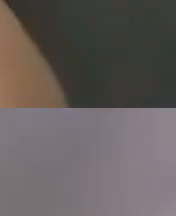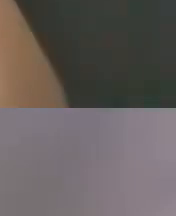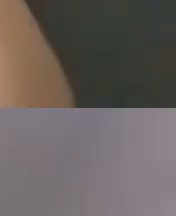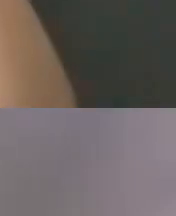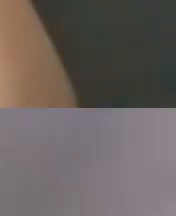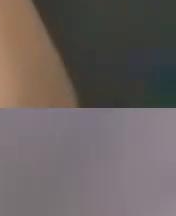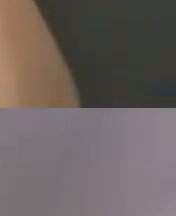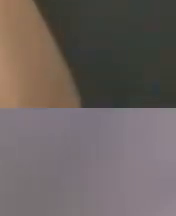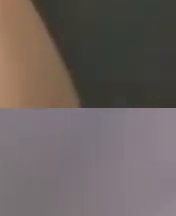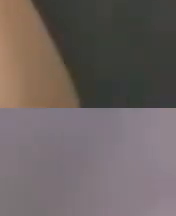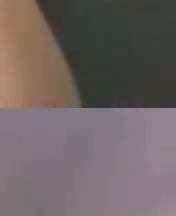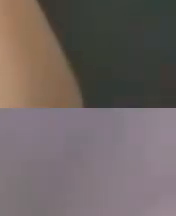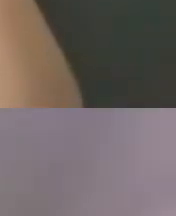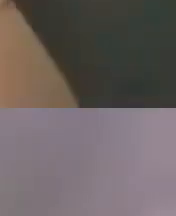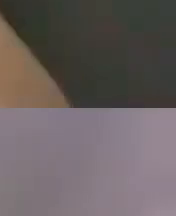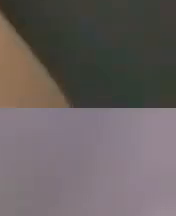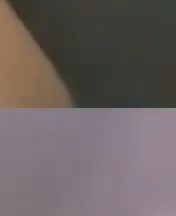so fast website is